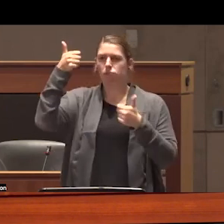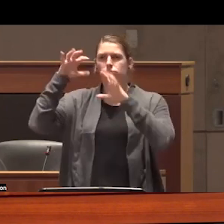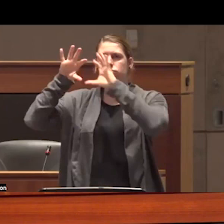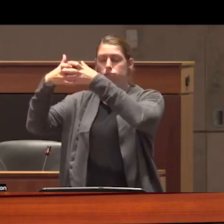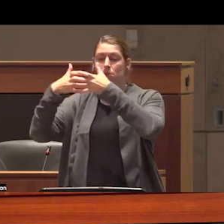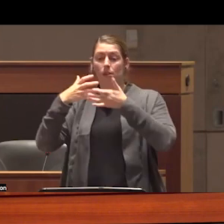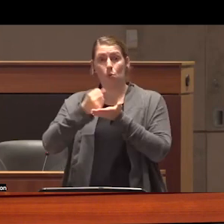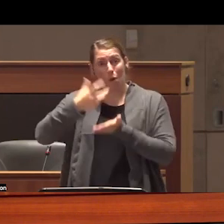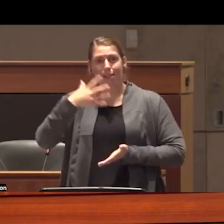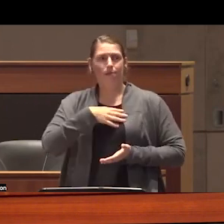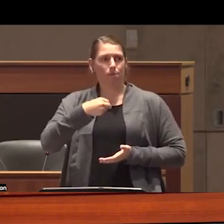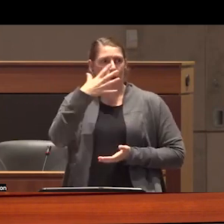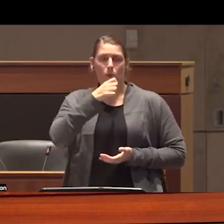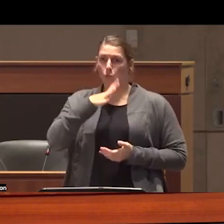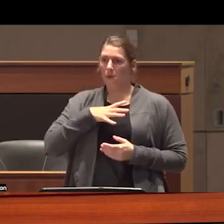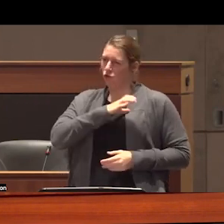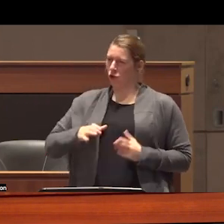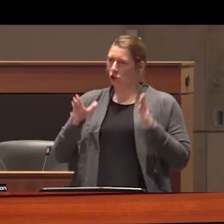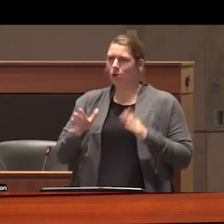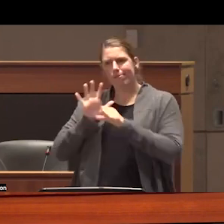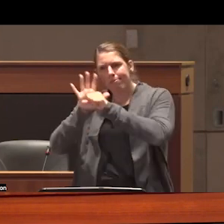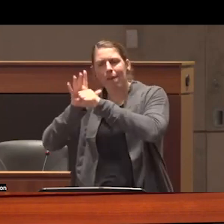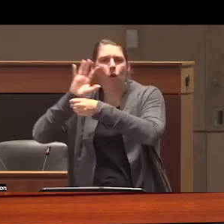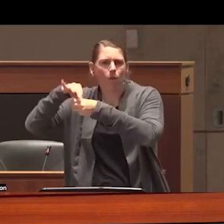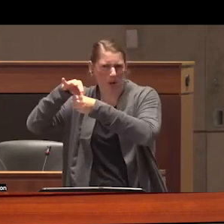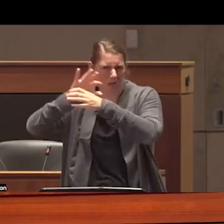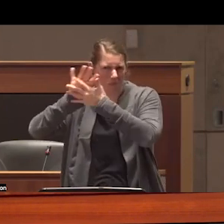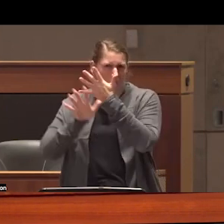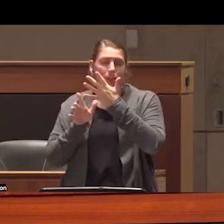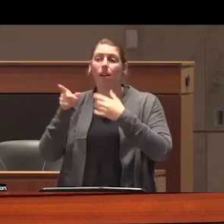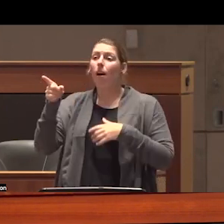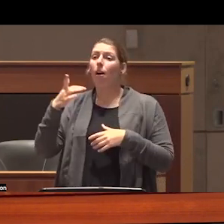Christian women campaigned for voting and other rights on the basis of being able to raise sturdy